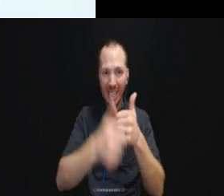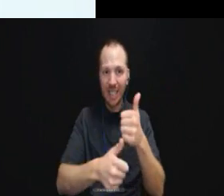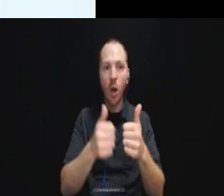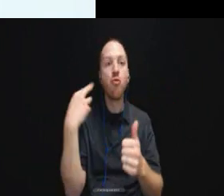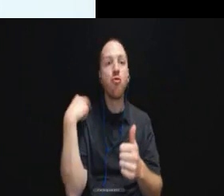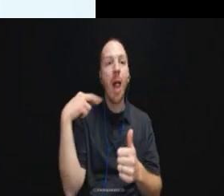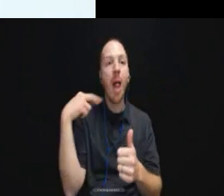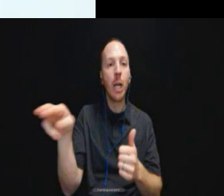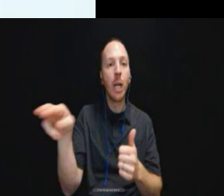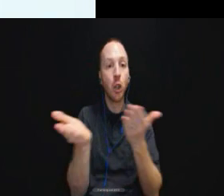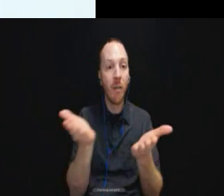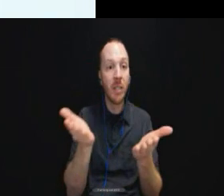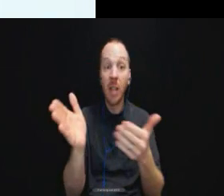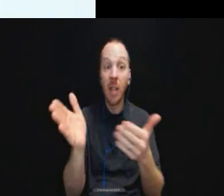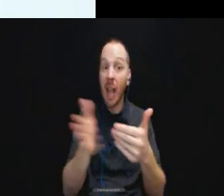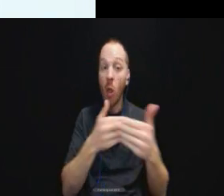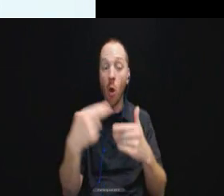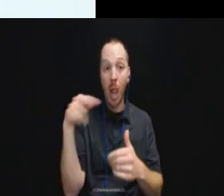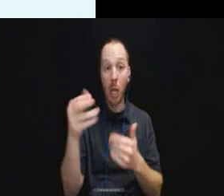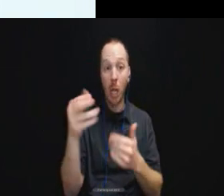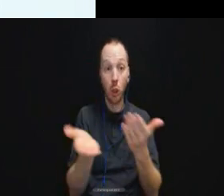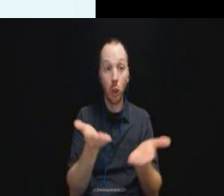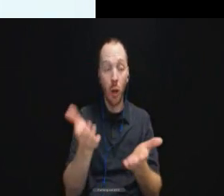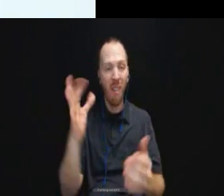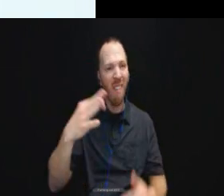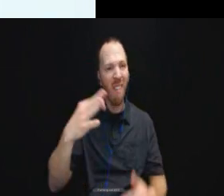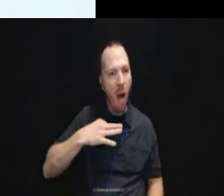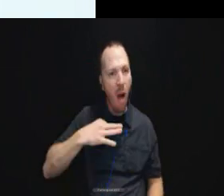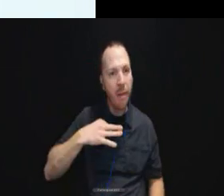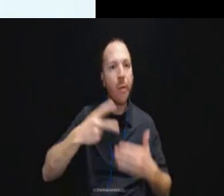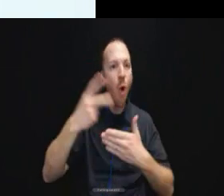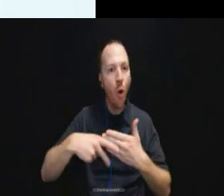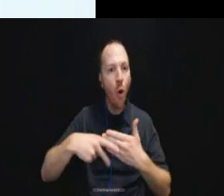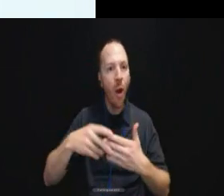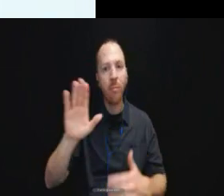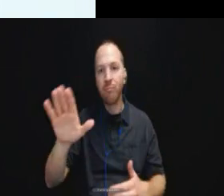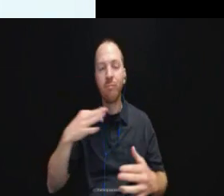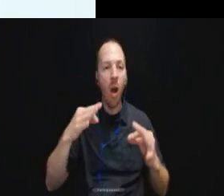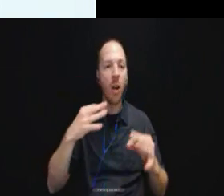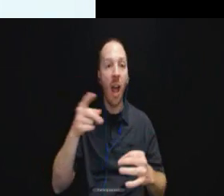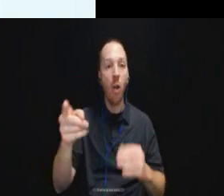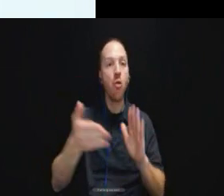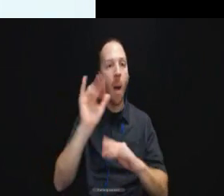religious services were voluntary programs and run by voluntary organizations.